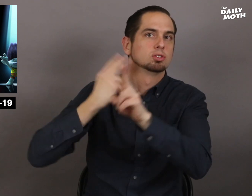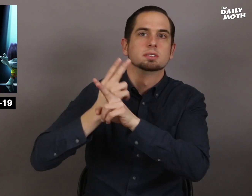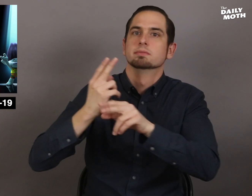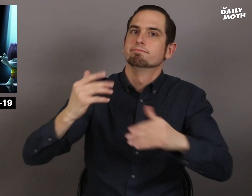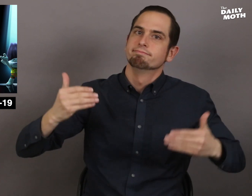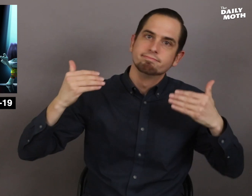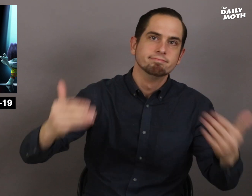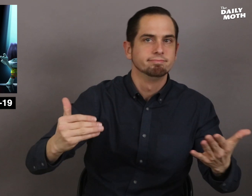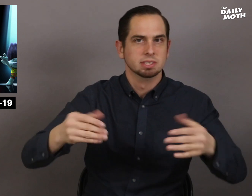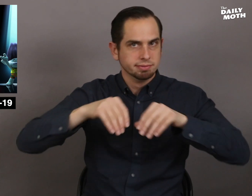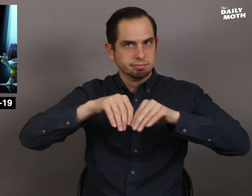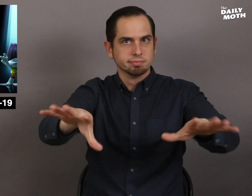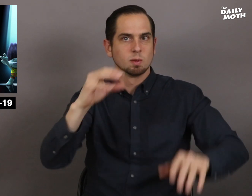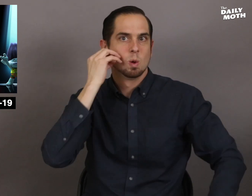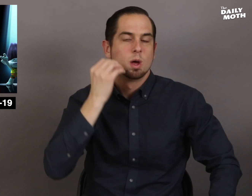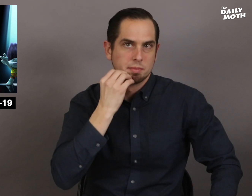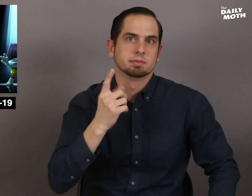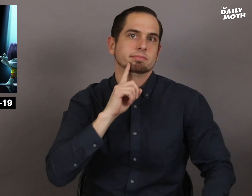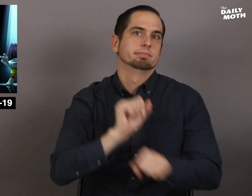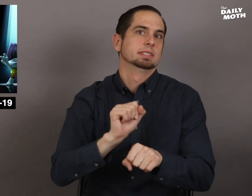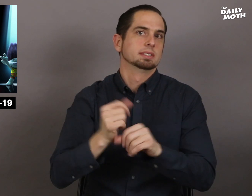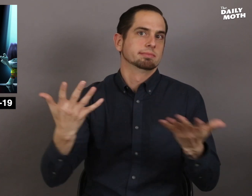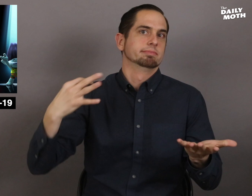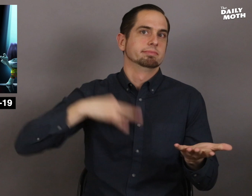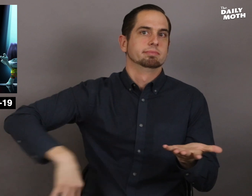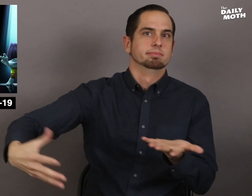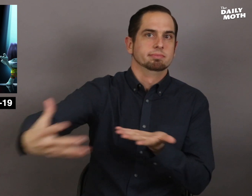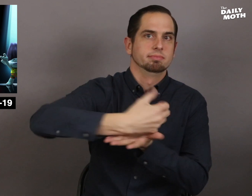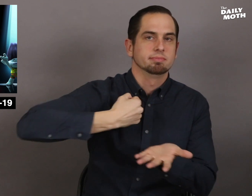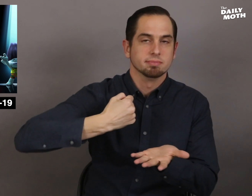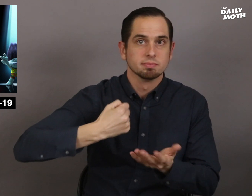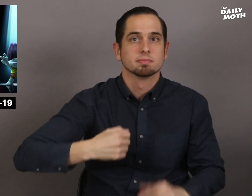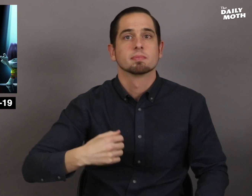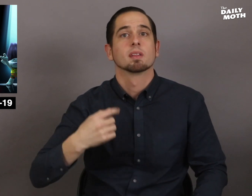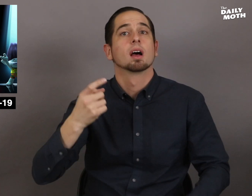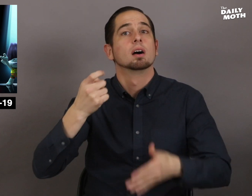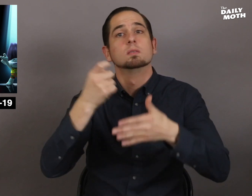so Universal made this decision and it's paid off.